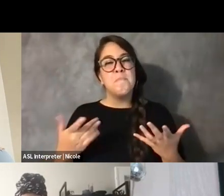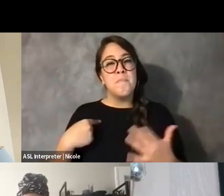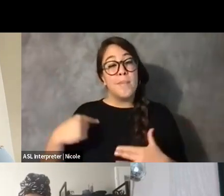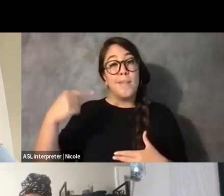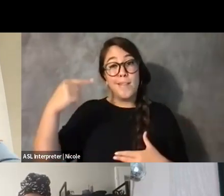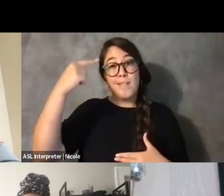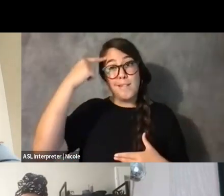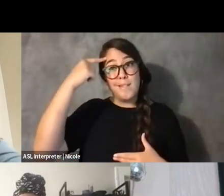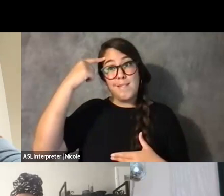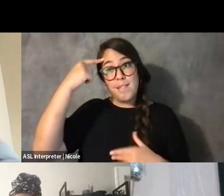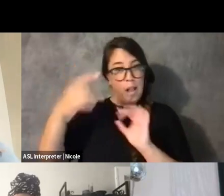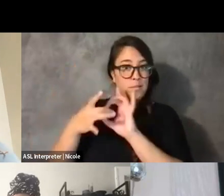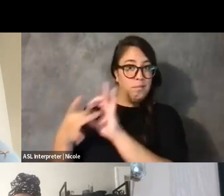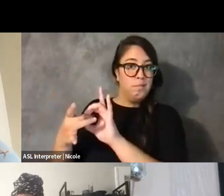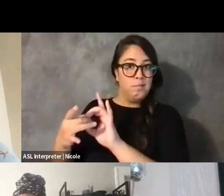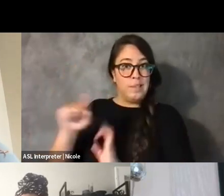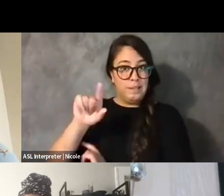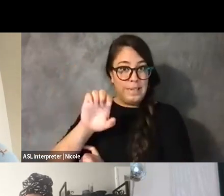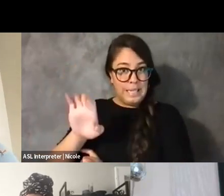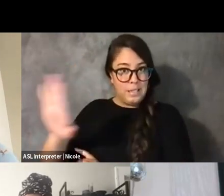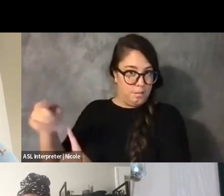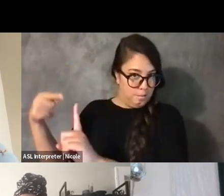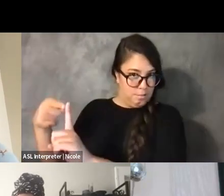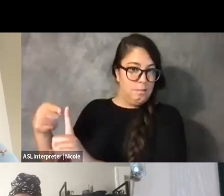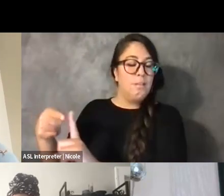in speaking to the point, Zee, that you were saying as far as being